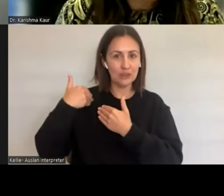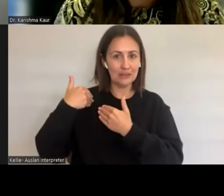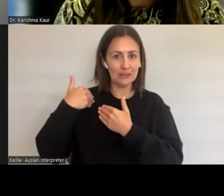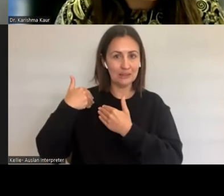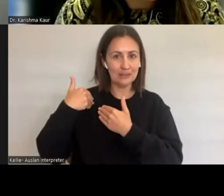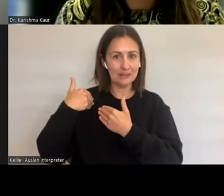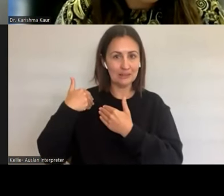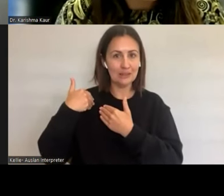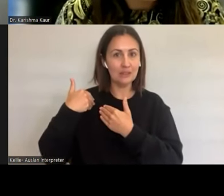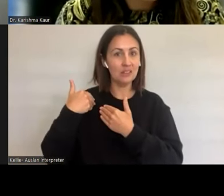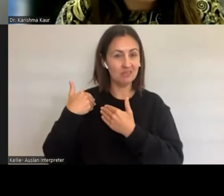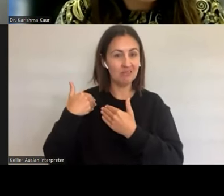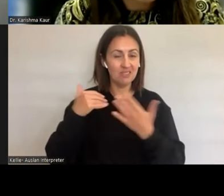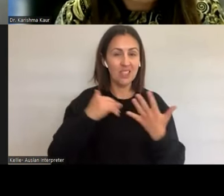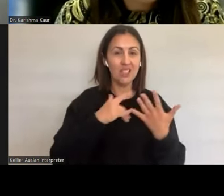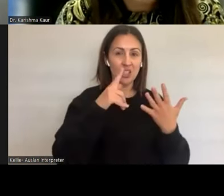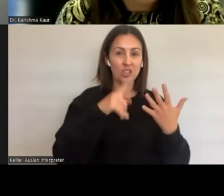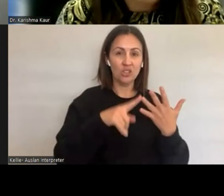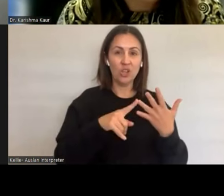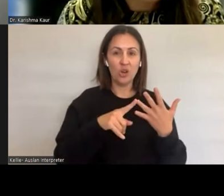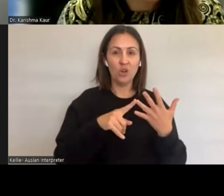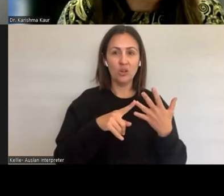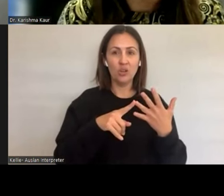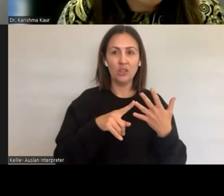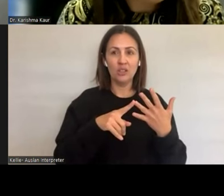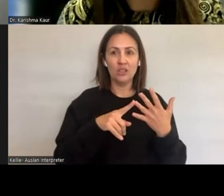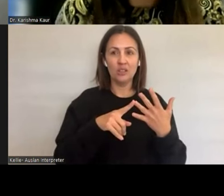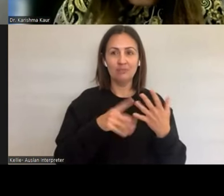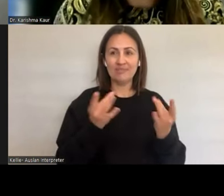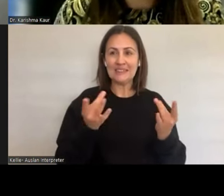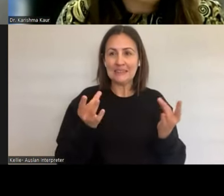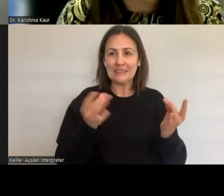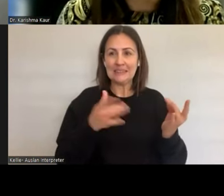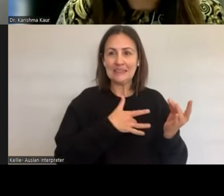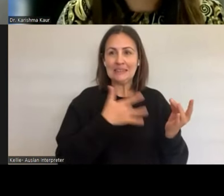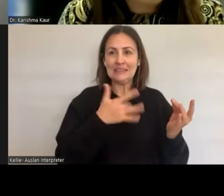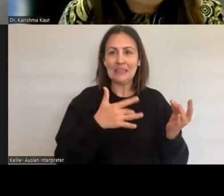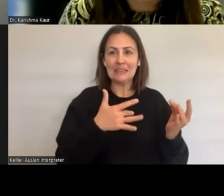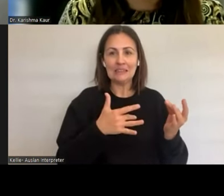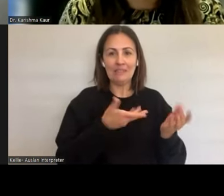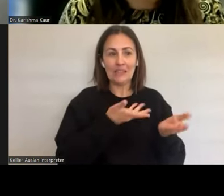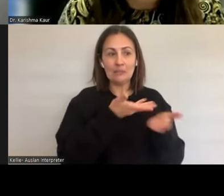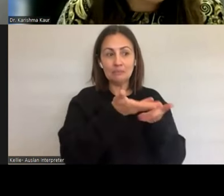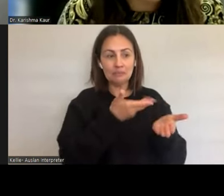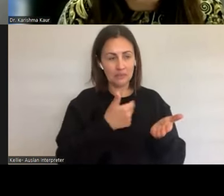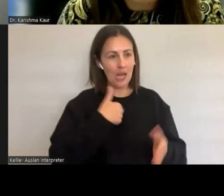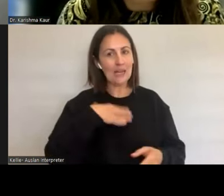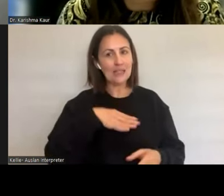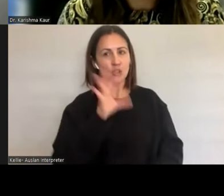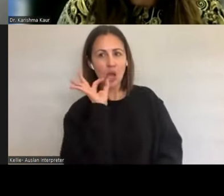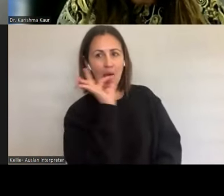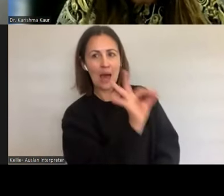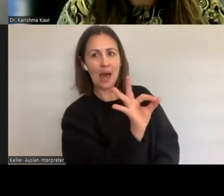you know type of thing here where we want to go and confidently ask women give and other people to